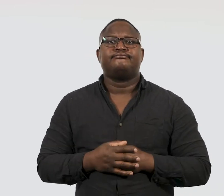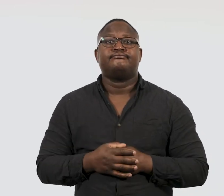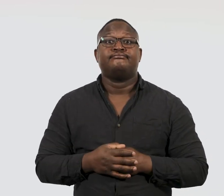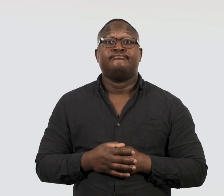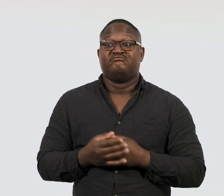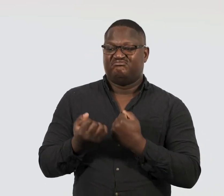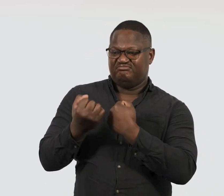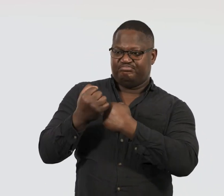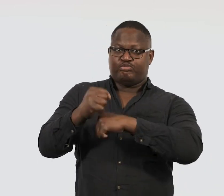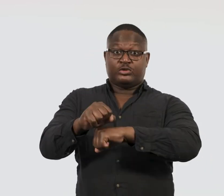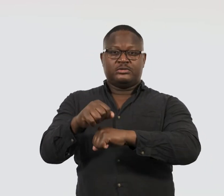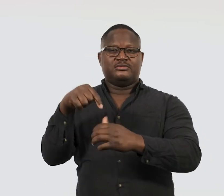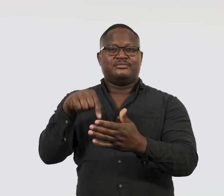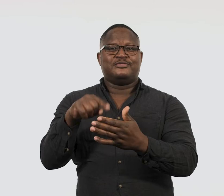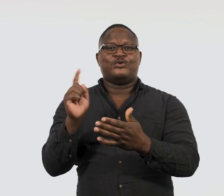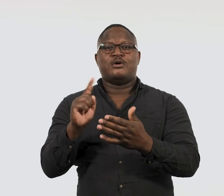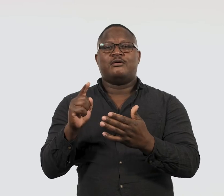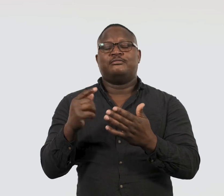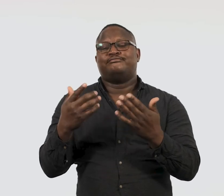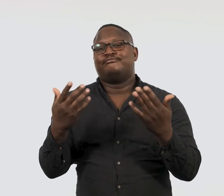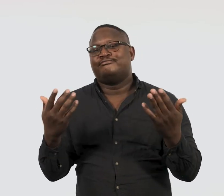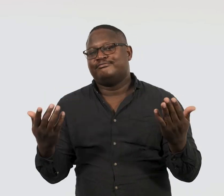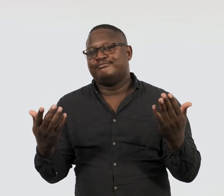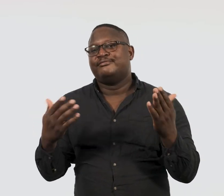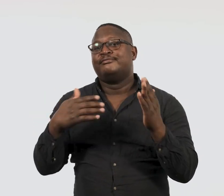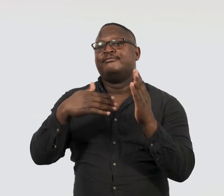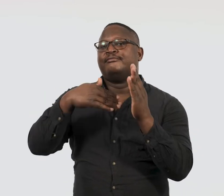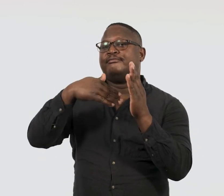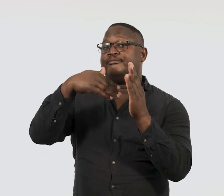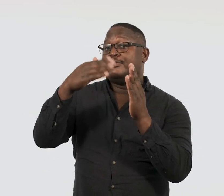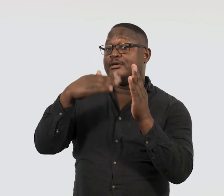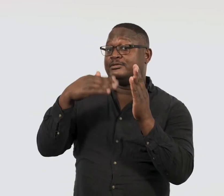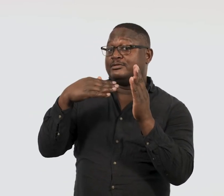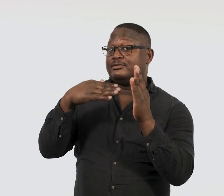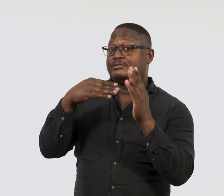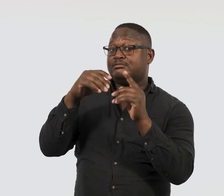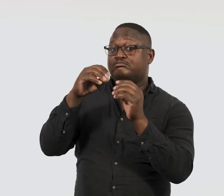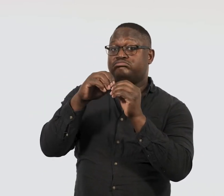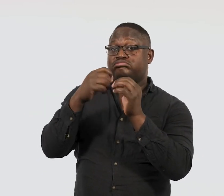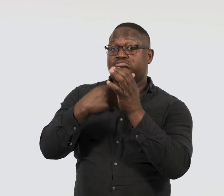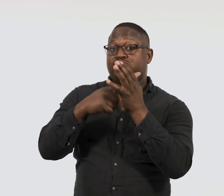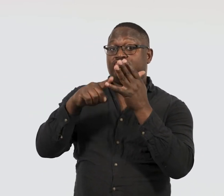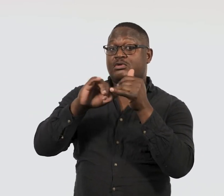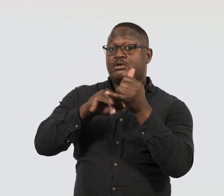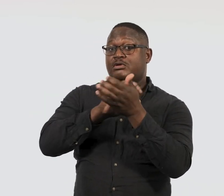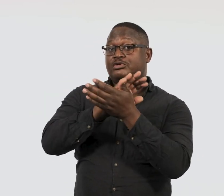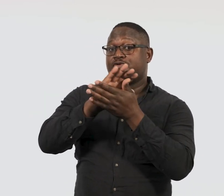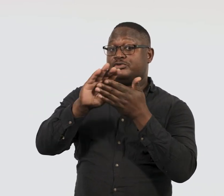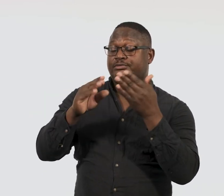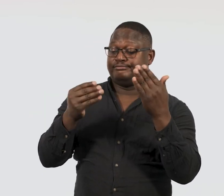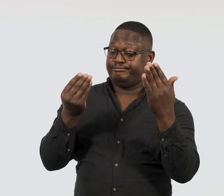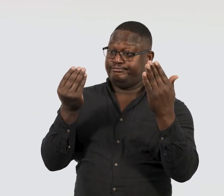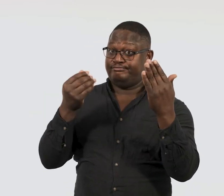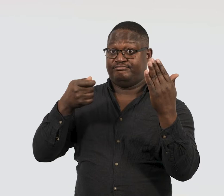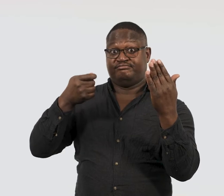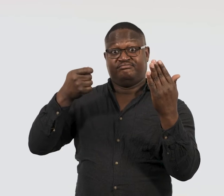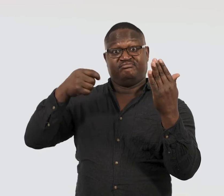and I’m going to need some protection. I need a paintbrush – that’s my weapon –